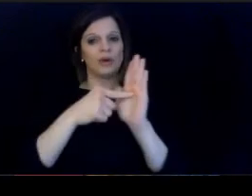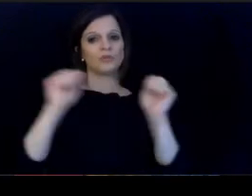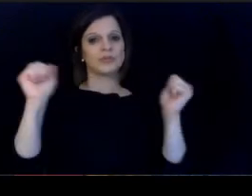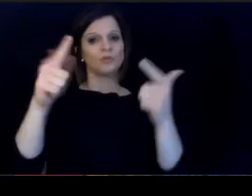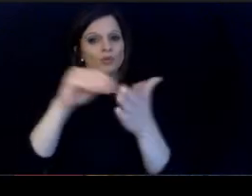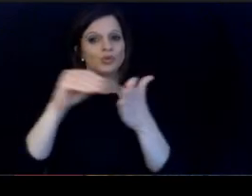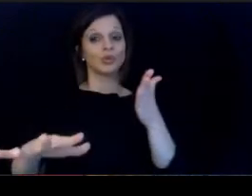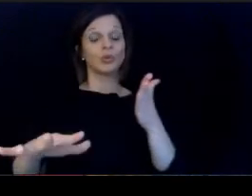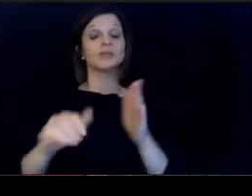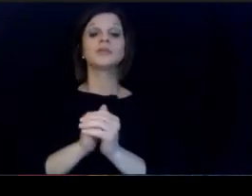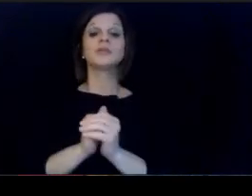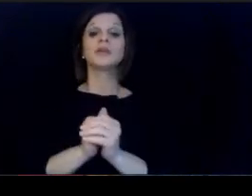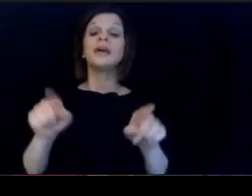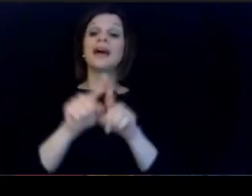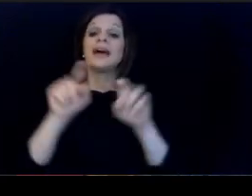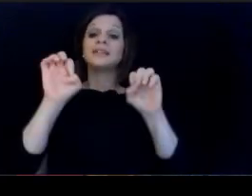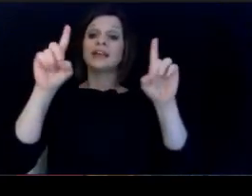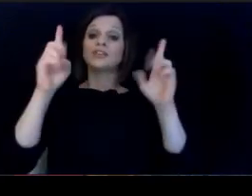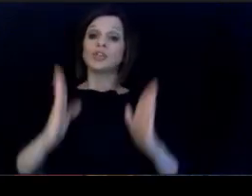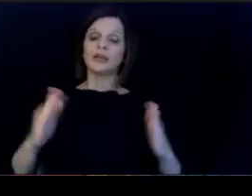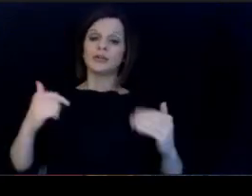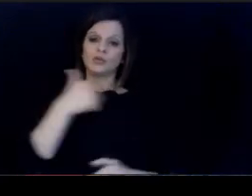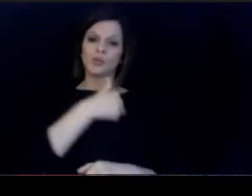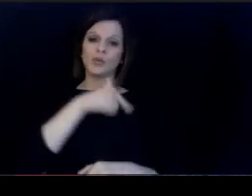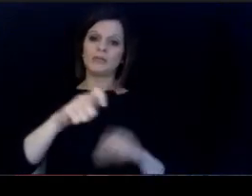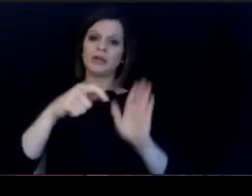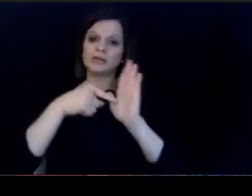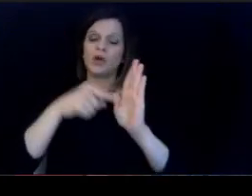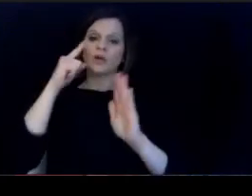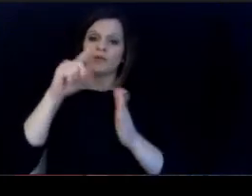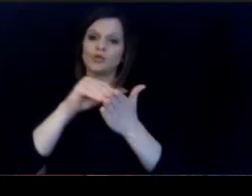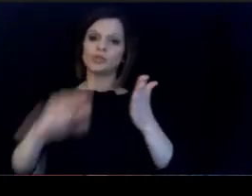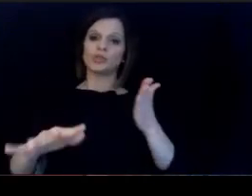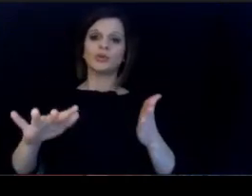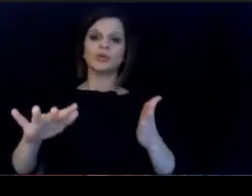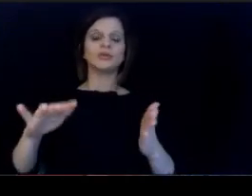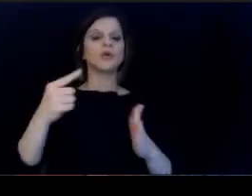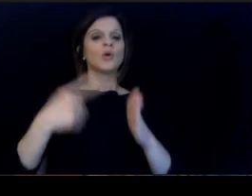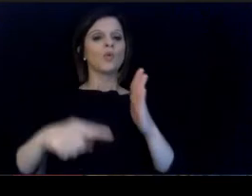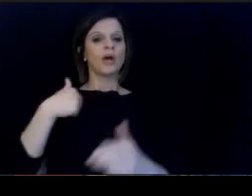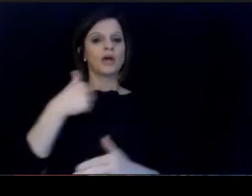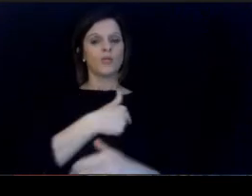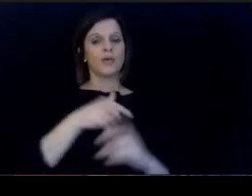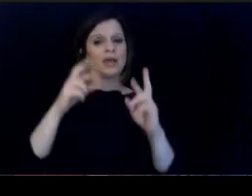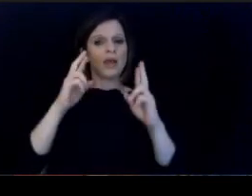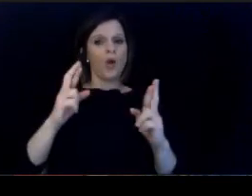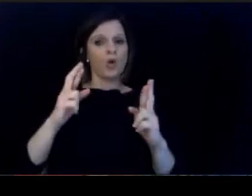As educators, we must model for our students what. we hope to instill in them aside from a strong.